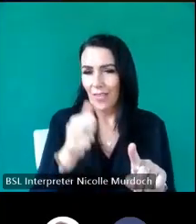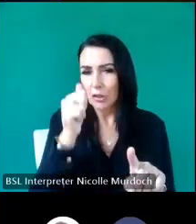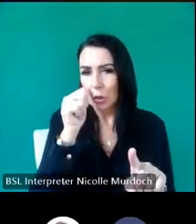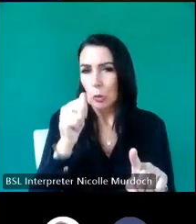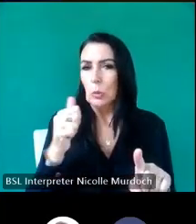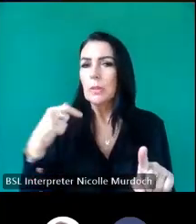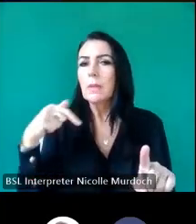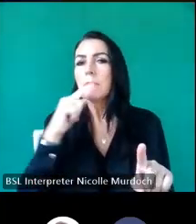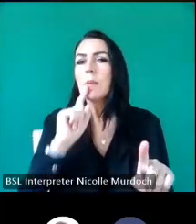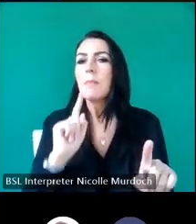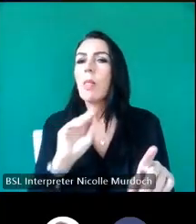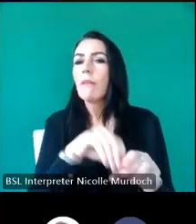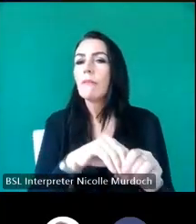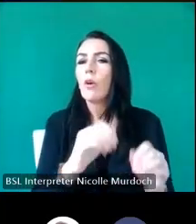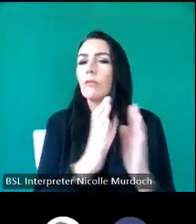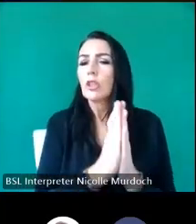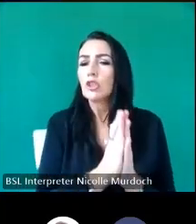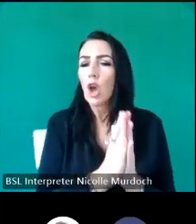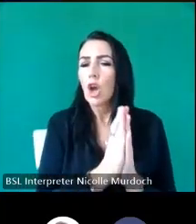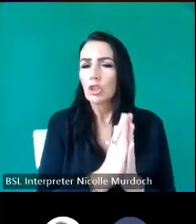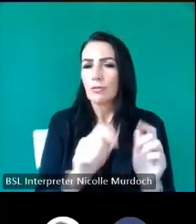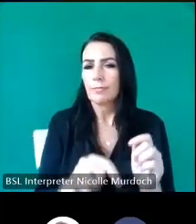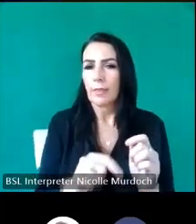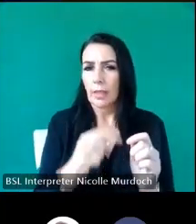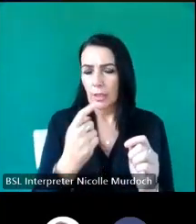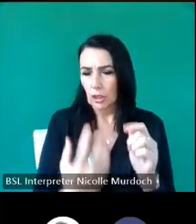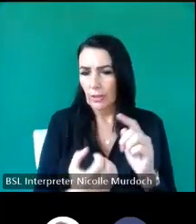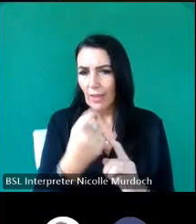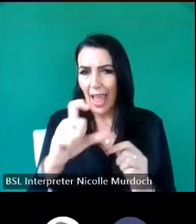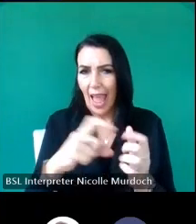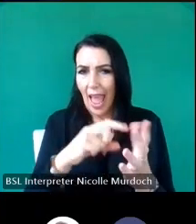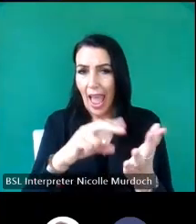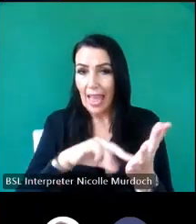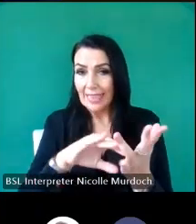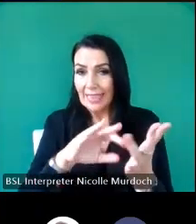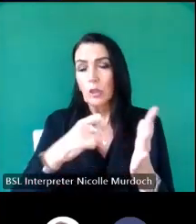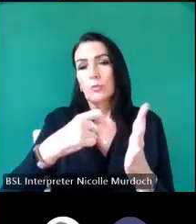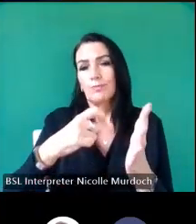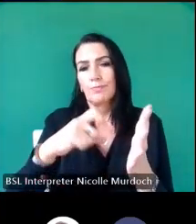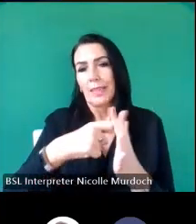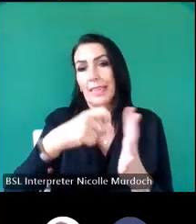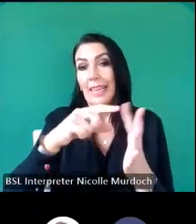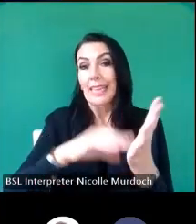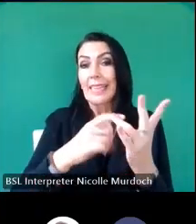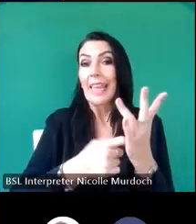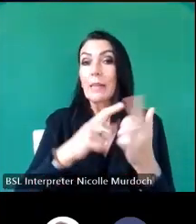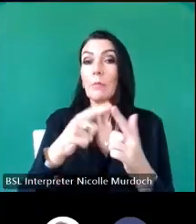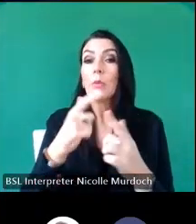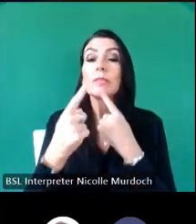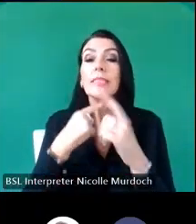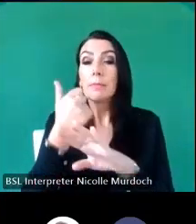local church she finds the canamore database do a search puts in her family name ready comes up